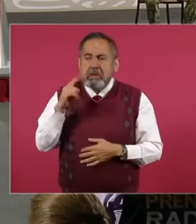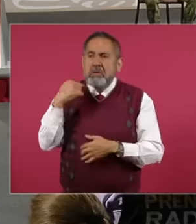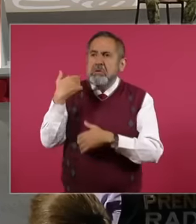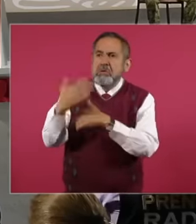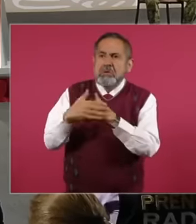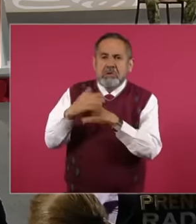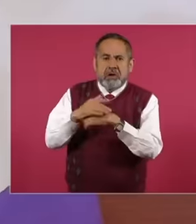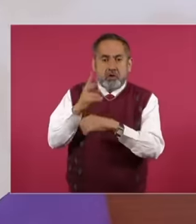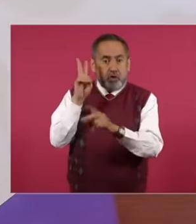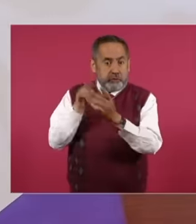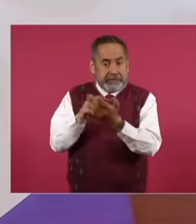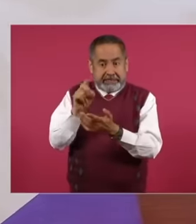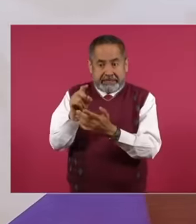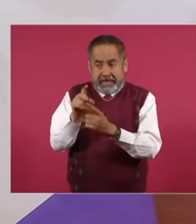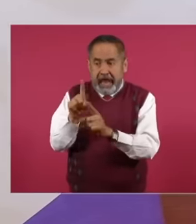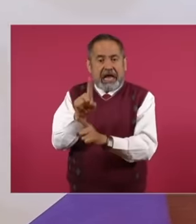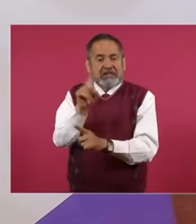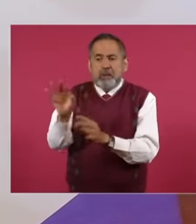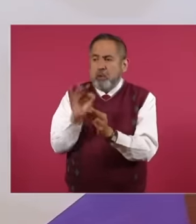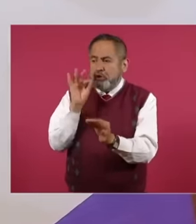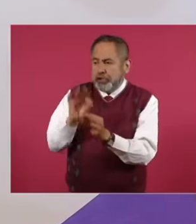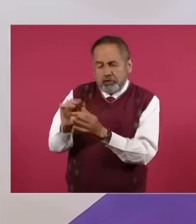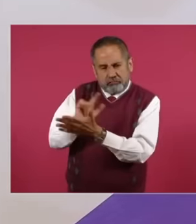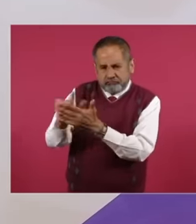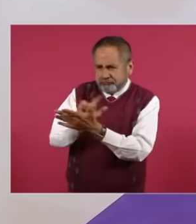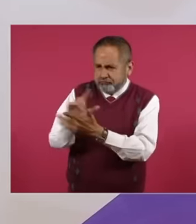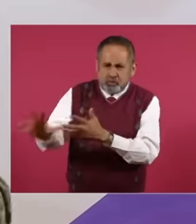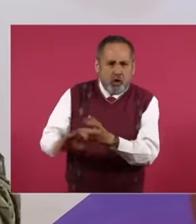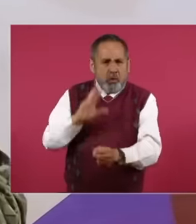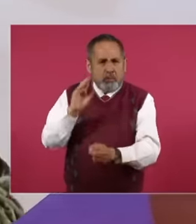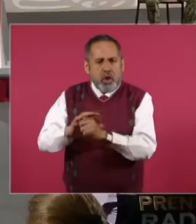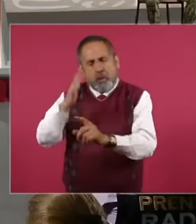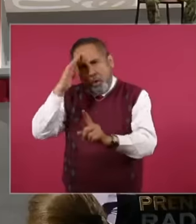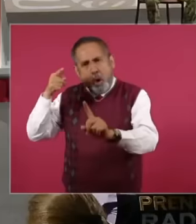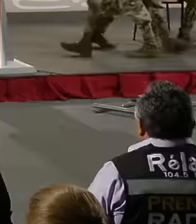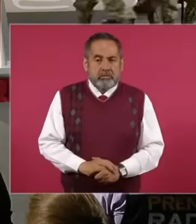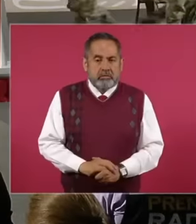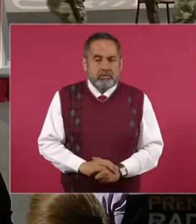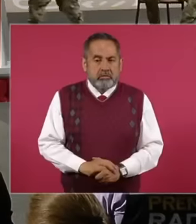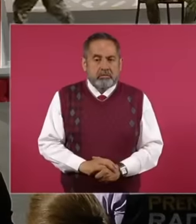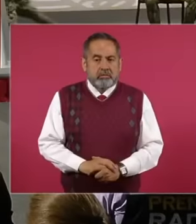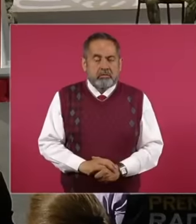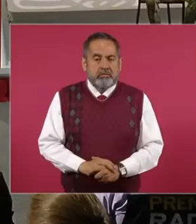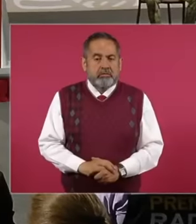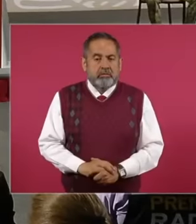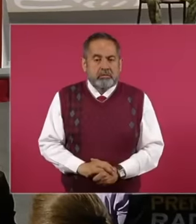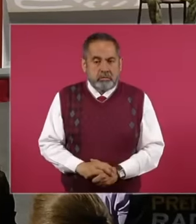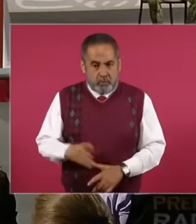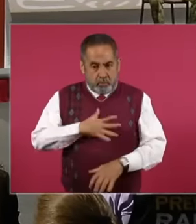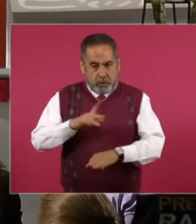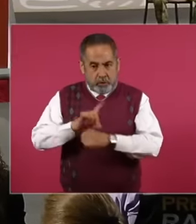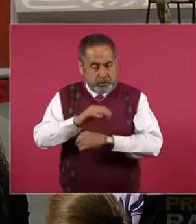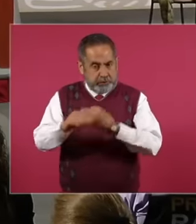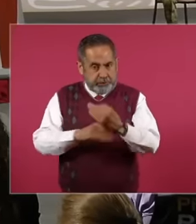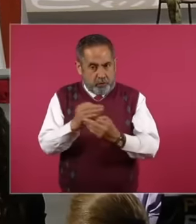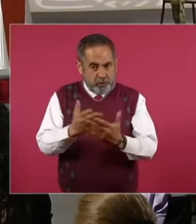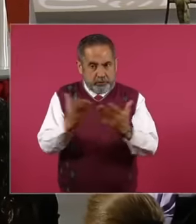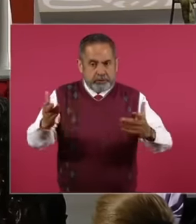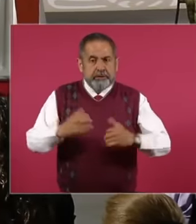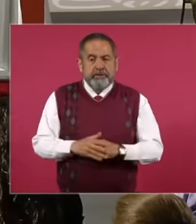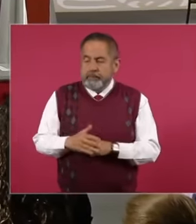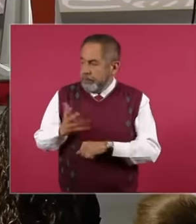one of the objectives at the Navy level. Thank you very much, good morning to all of you, permission from